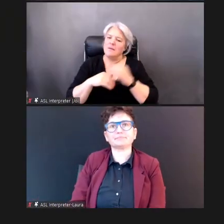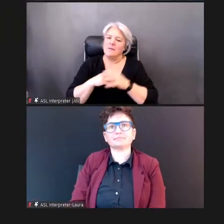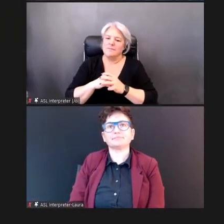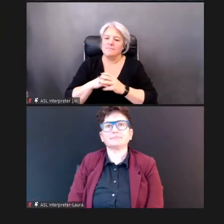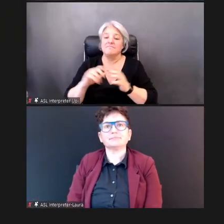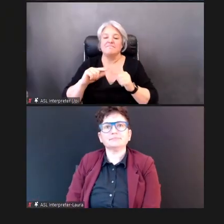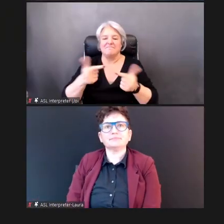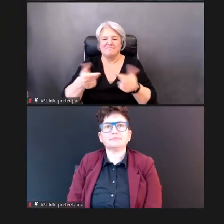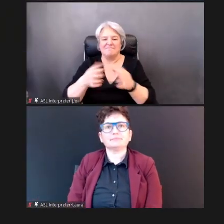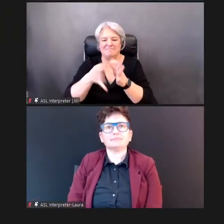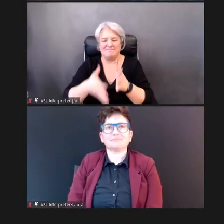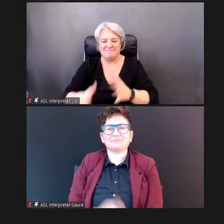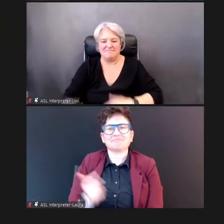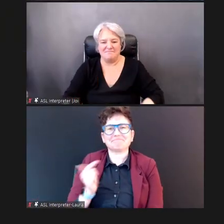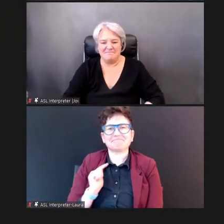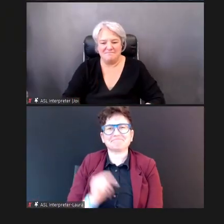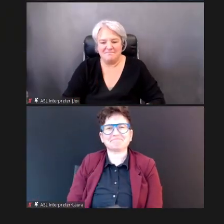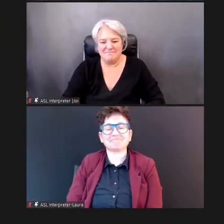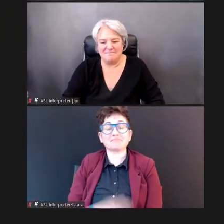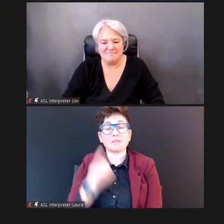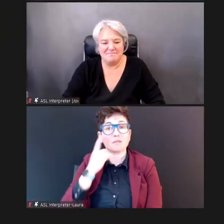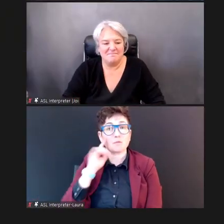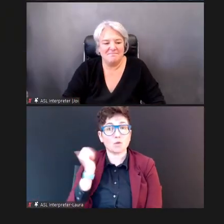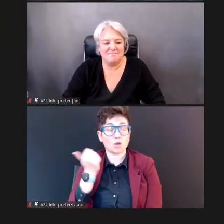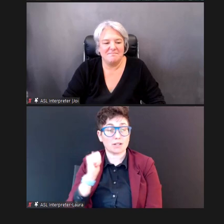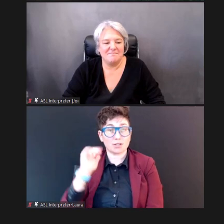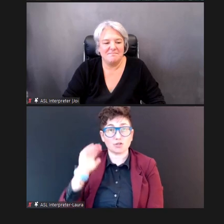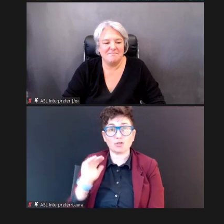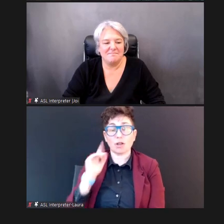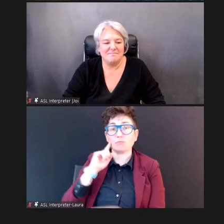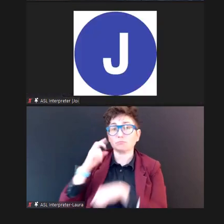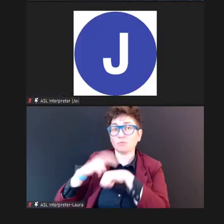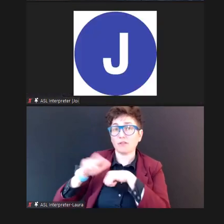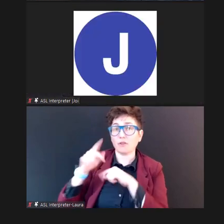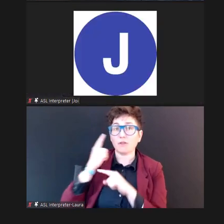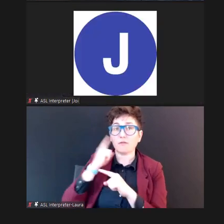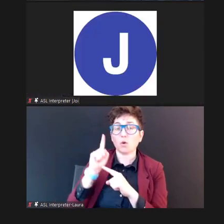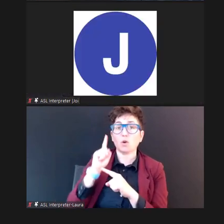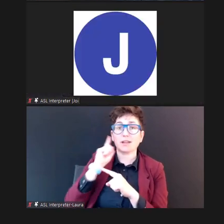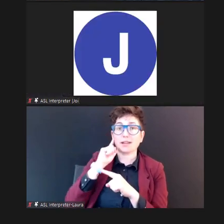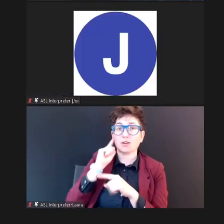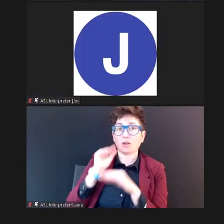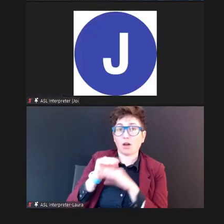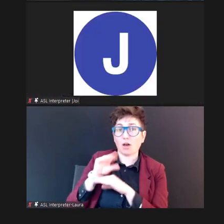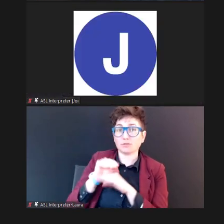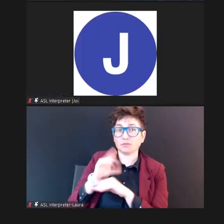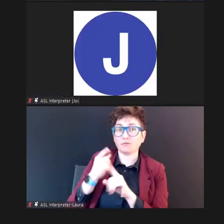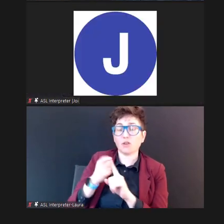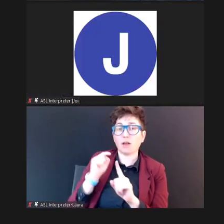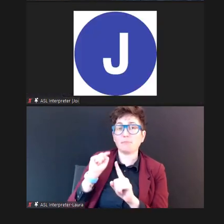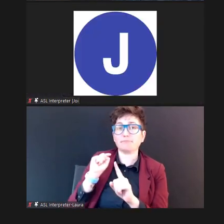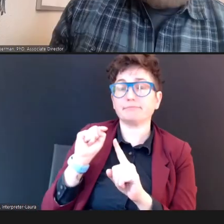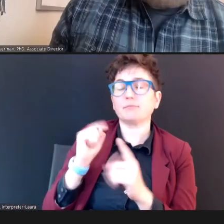child who is referred for a middle ear consultation, from a -- so -- we want to make sure that that --